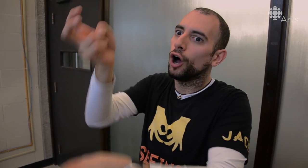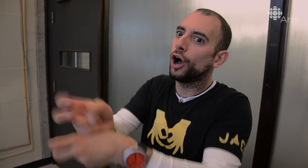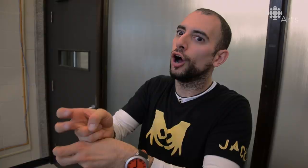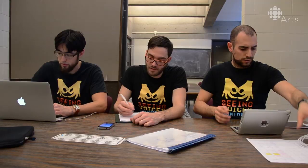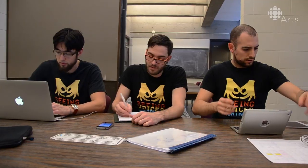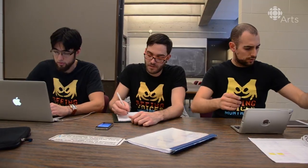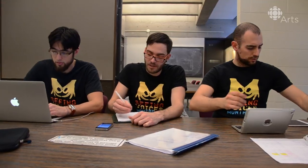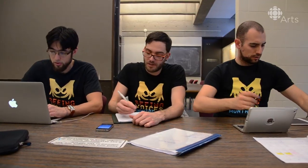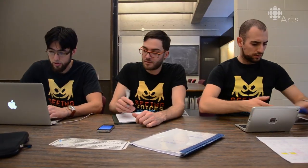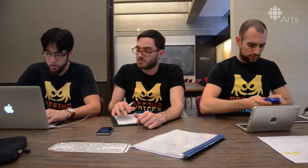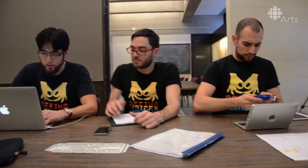It's really hard!